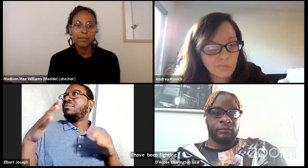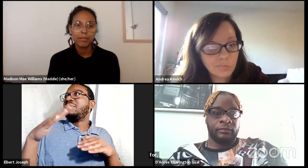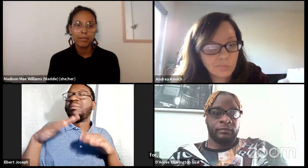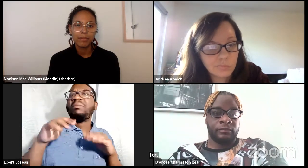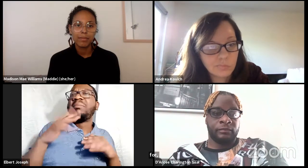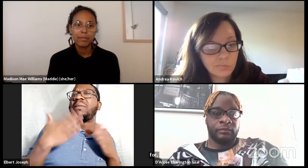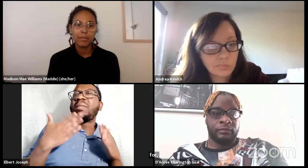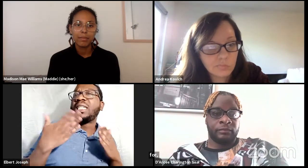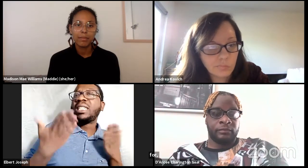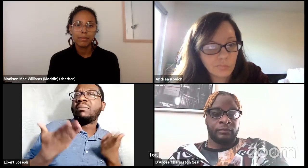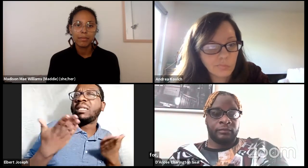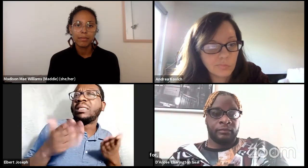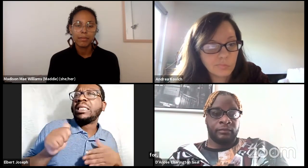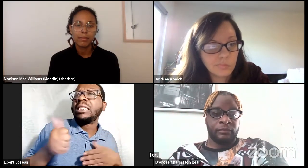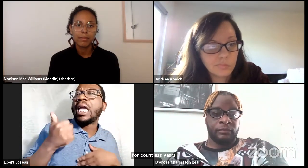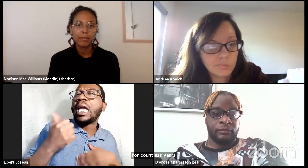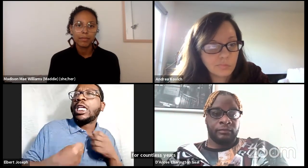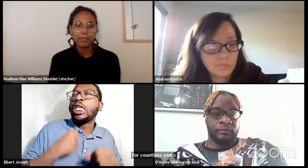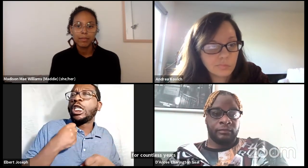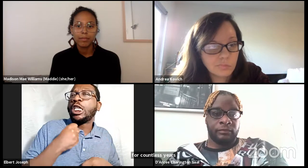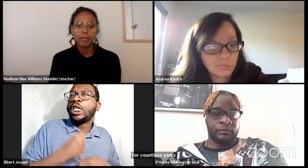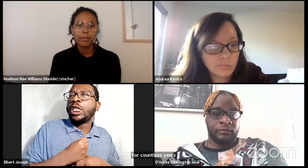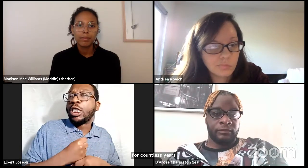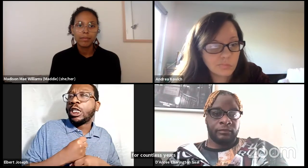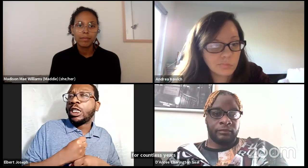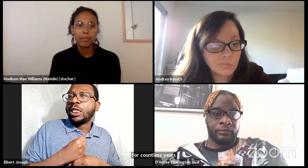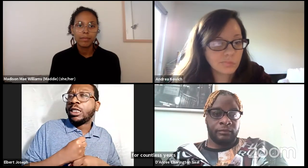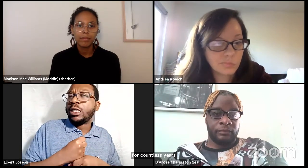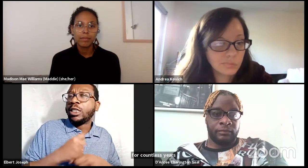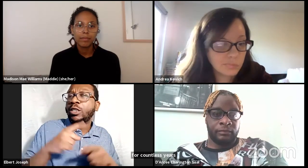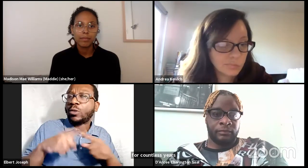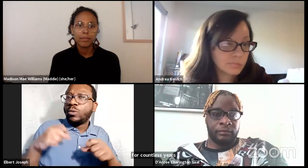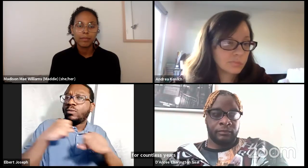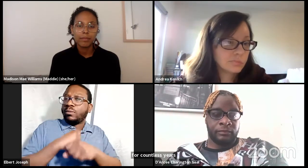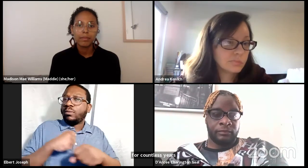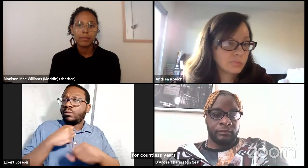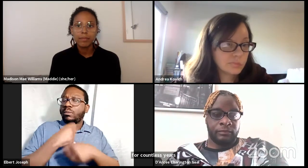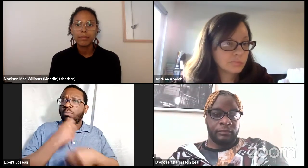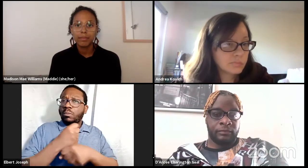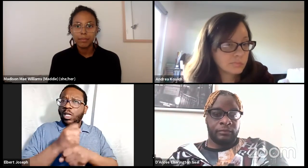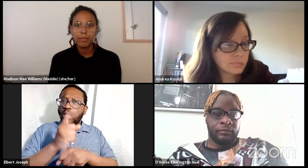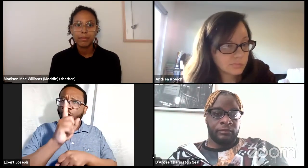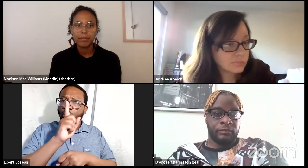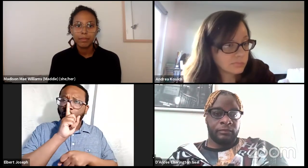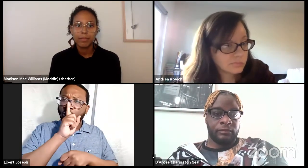For more than I'd probably say for more than 10 years I have been with this battle.